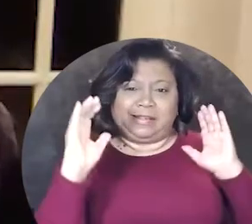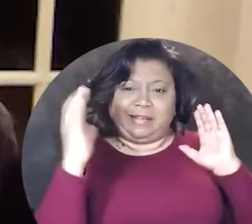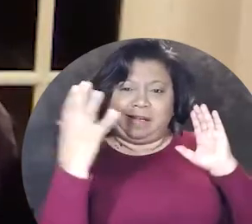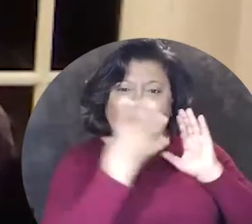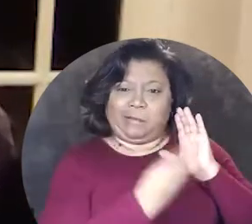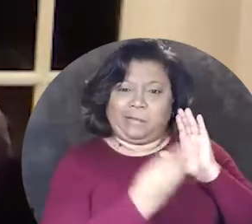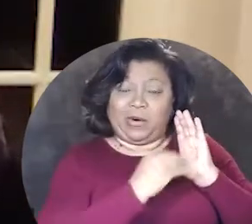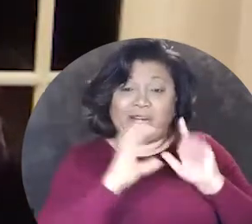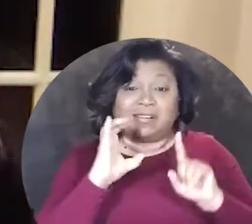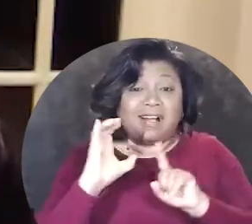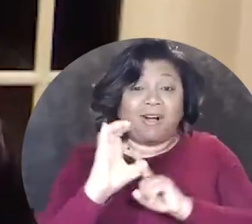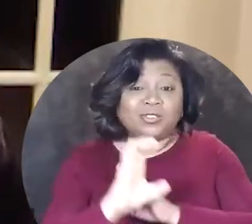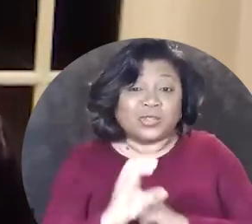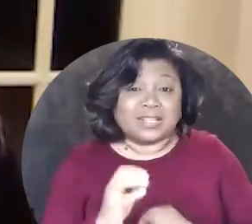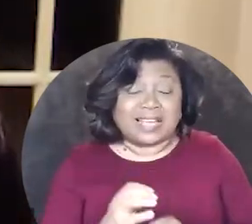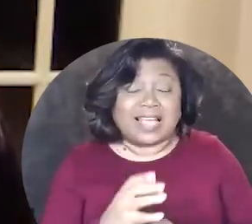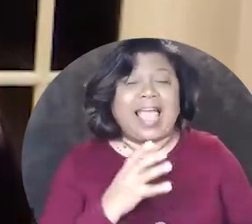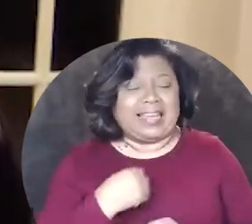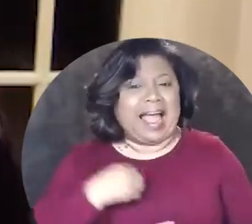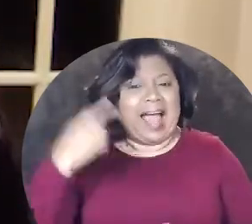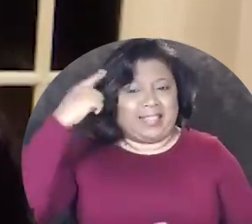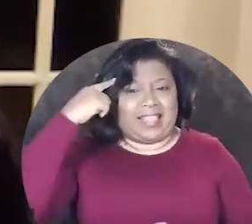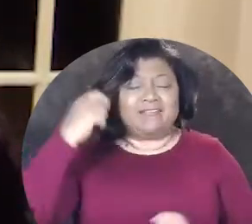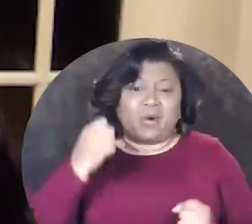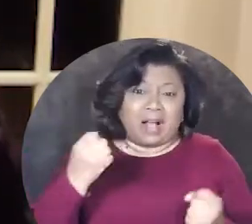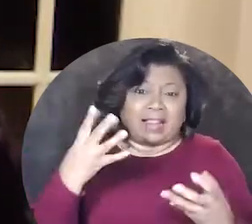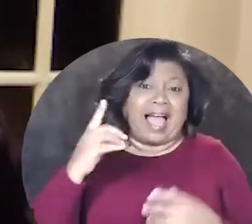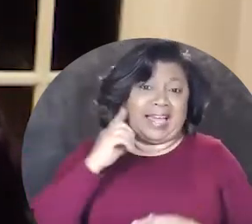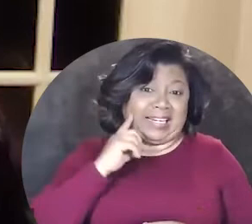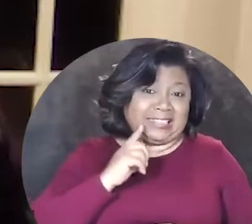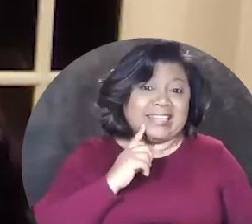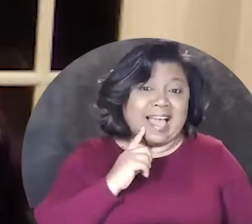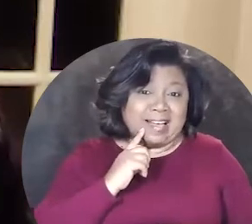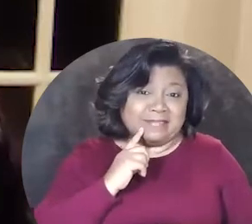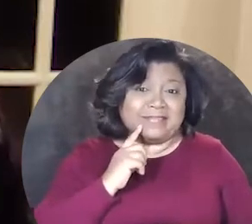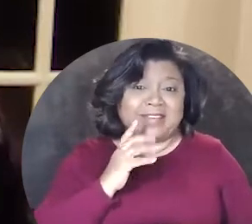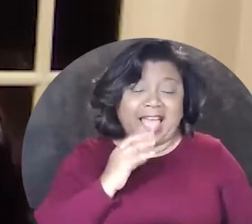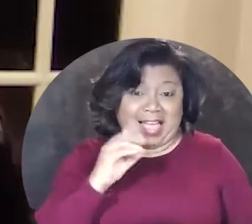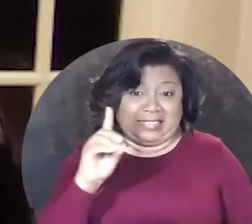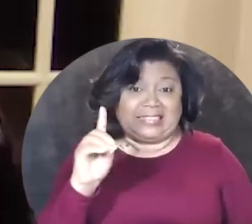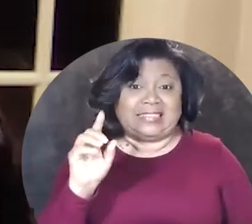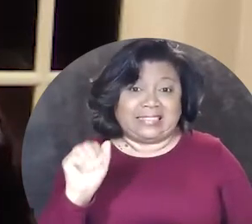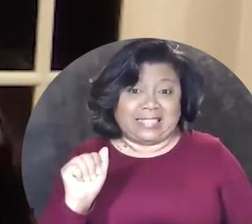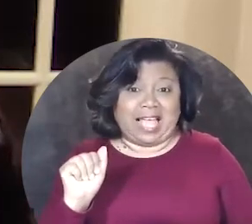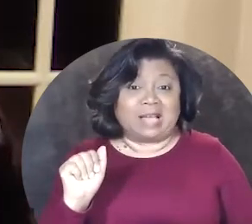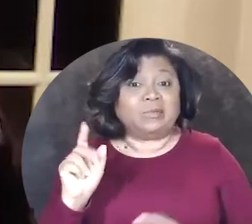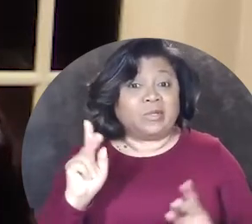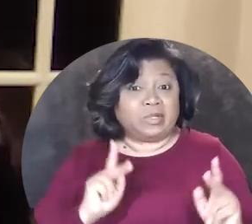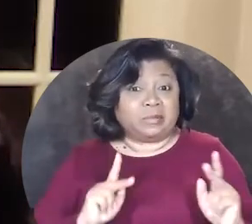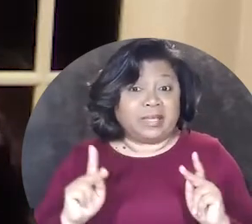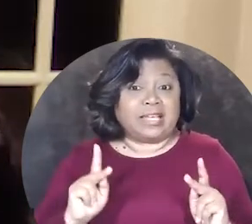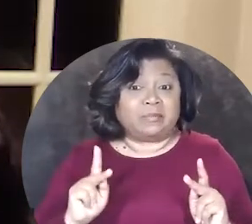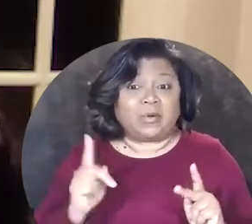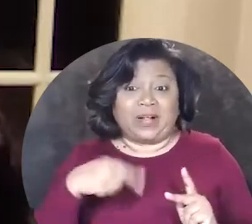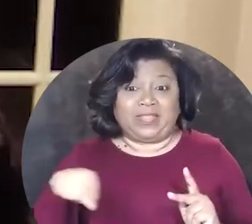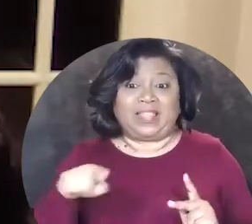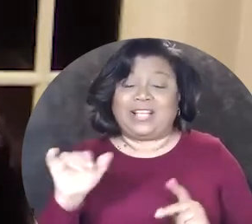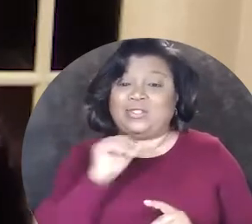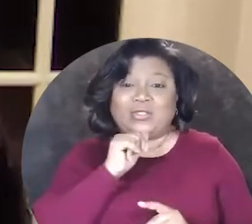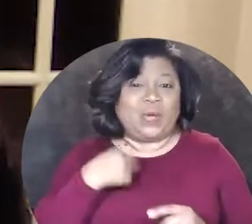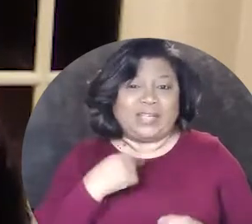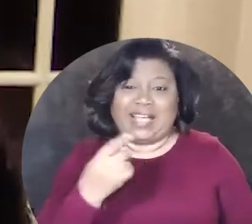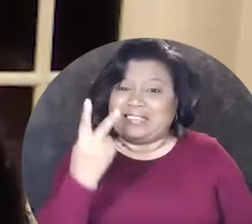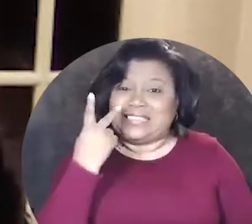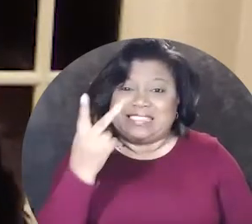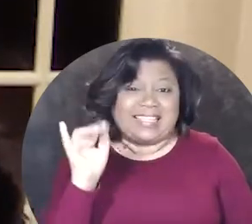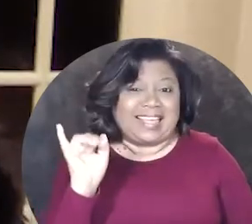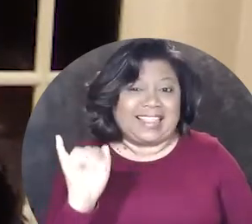mirrored culturally and I think for a lot of Deaf and disabled people they do not get to see that